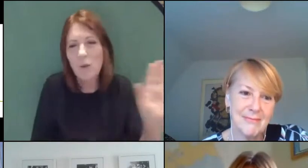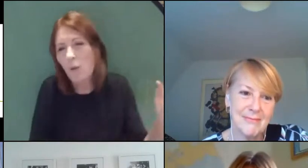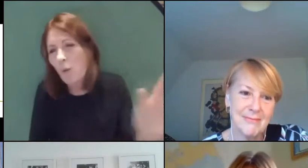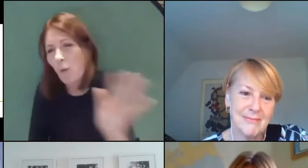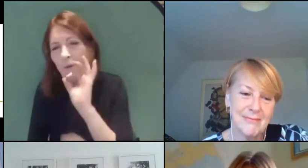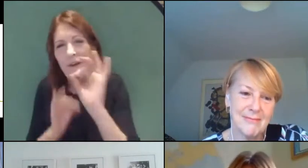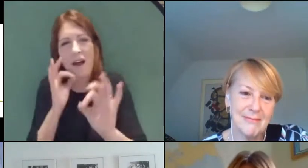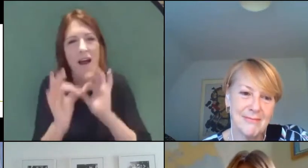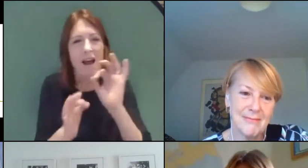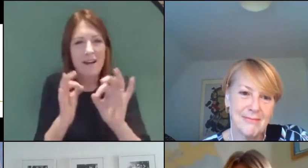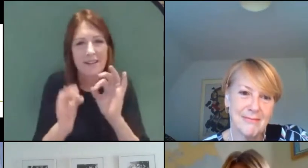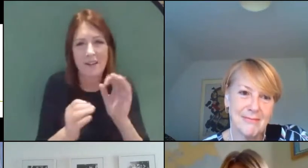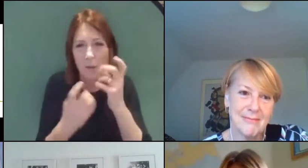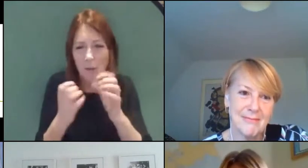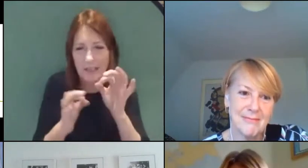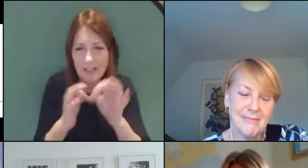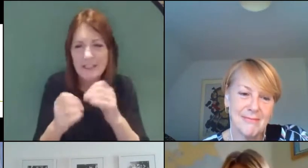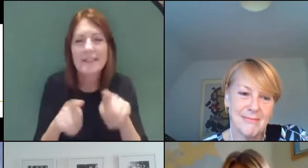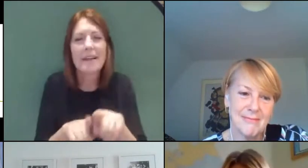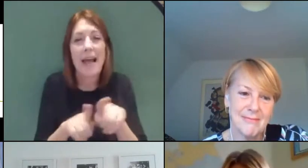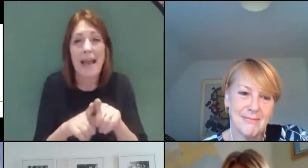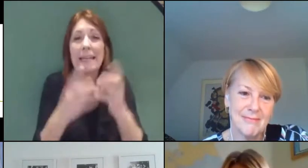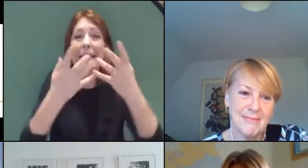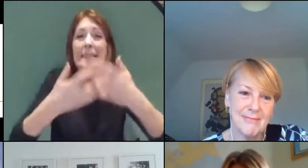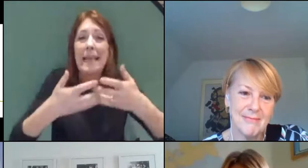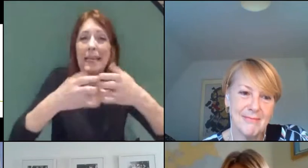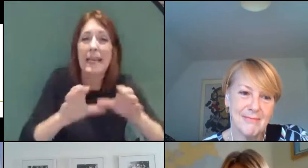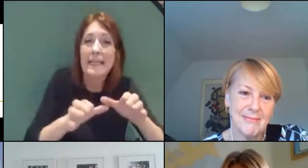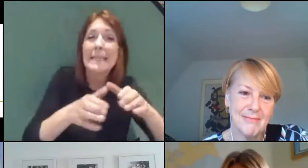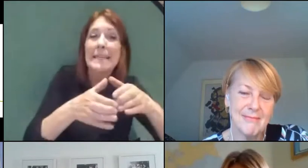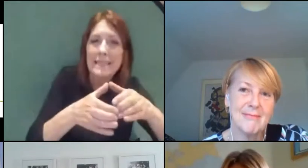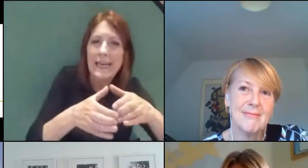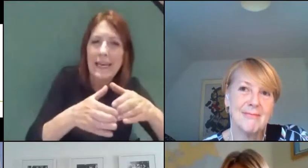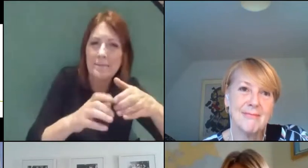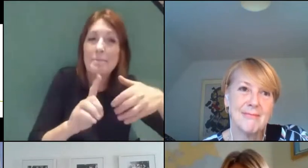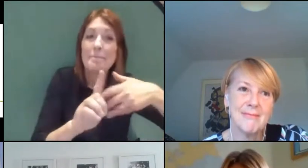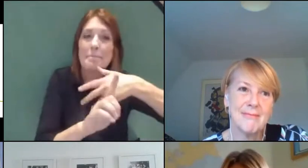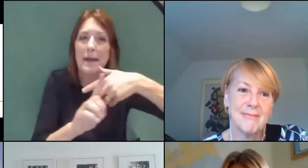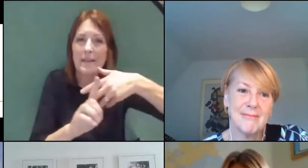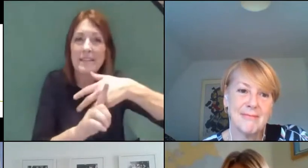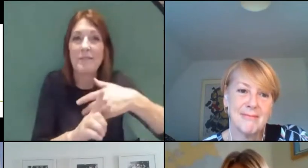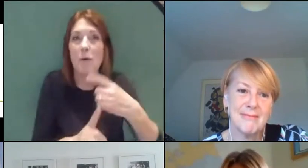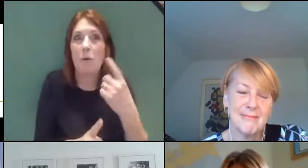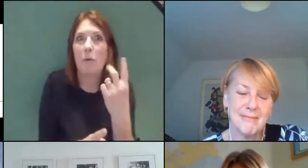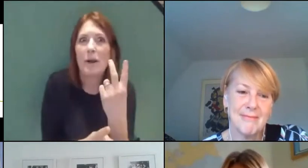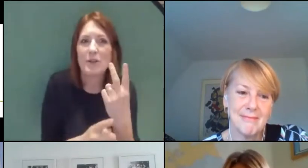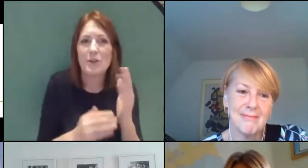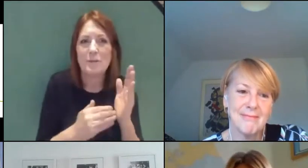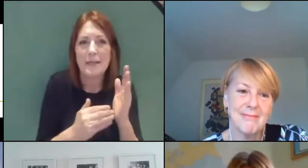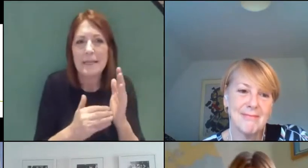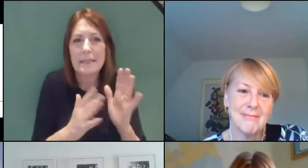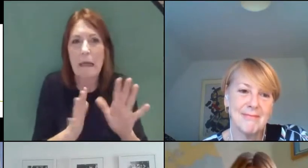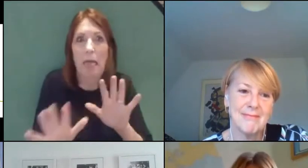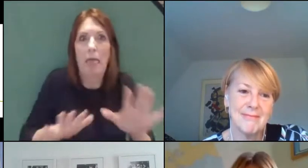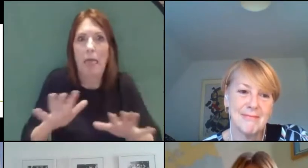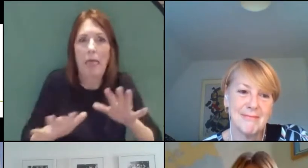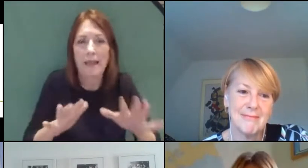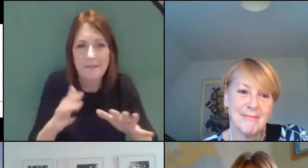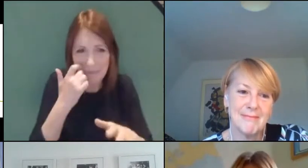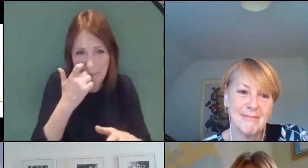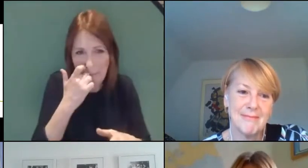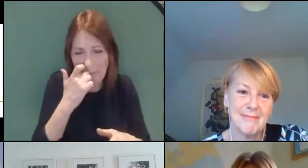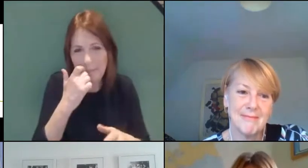And the technical team behind the scenes - who for one or two moments sort of had to have